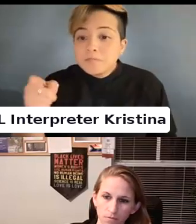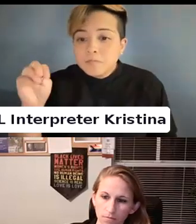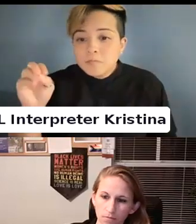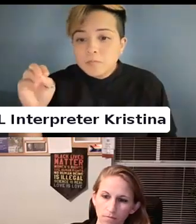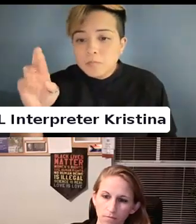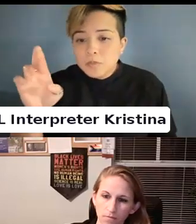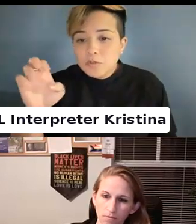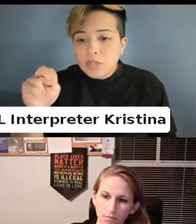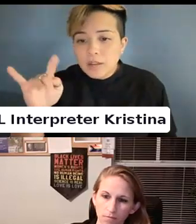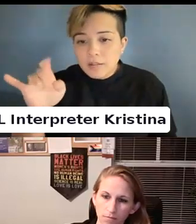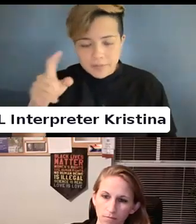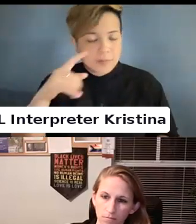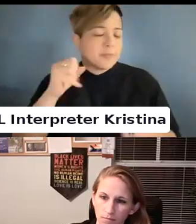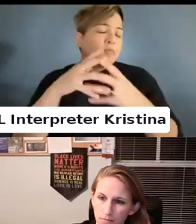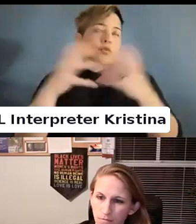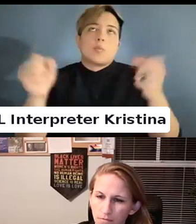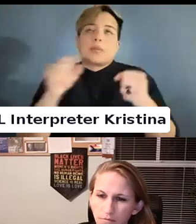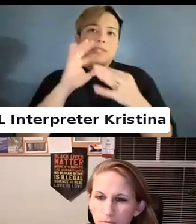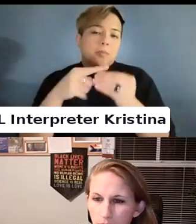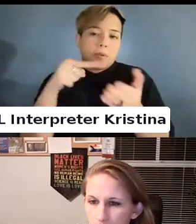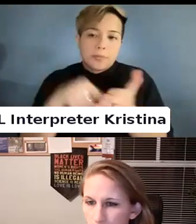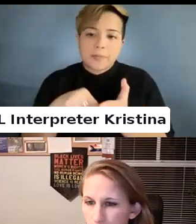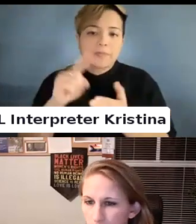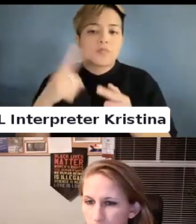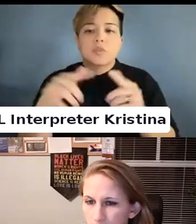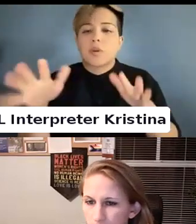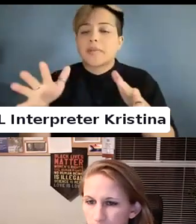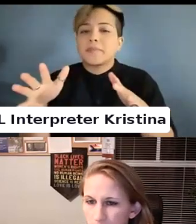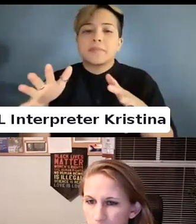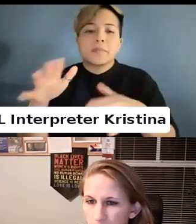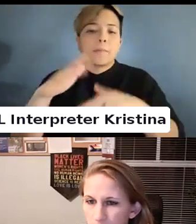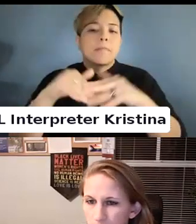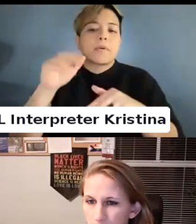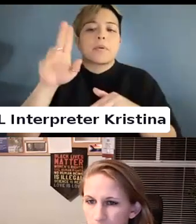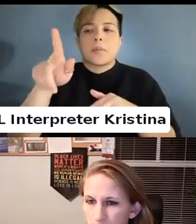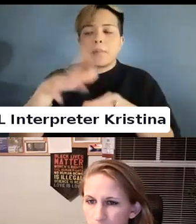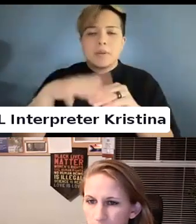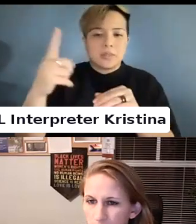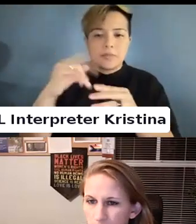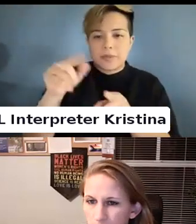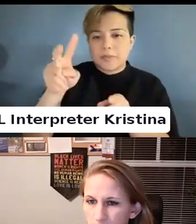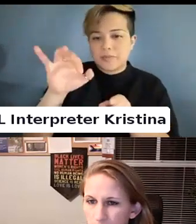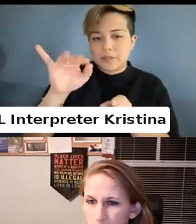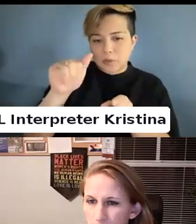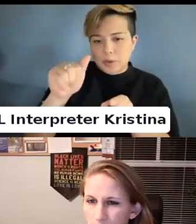Just to build on something Victoria mentioned a little earlier